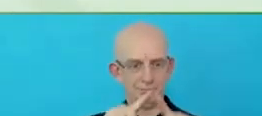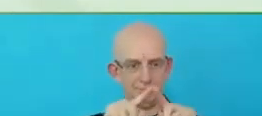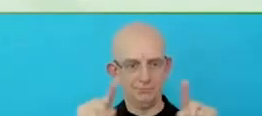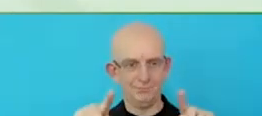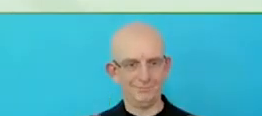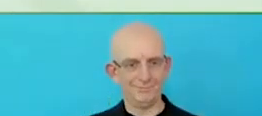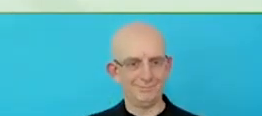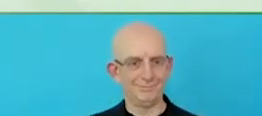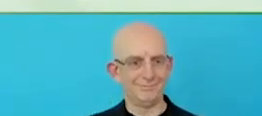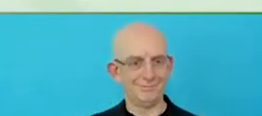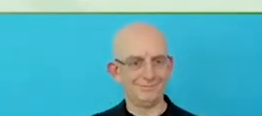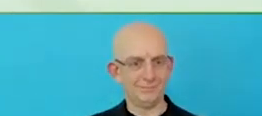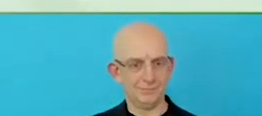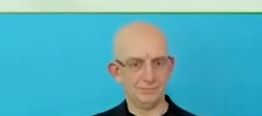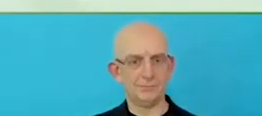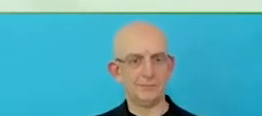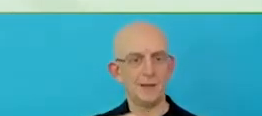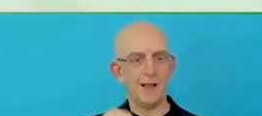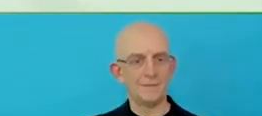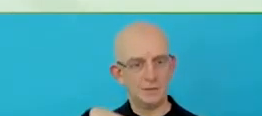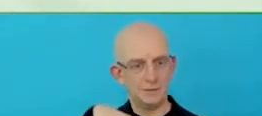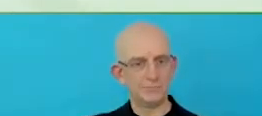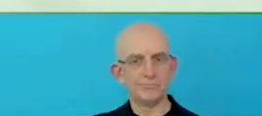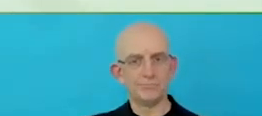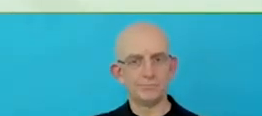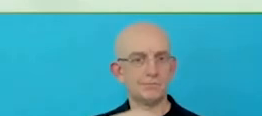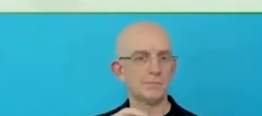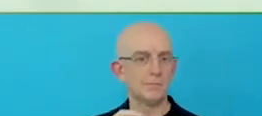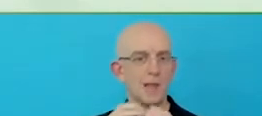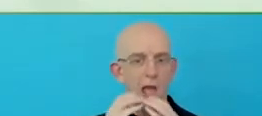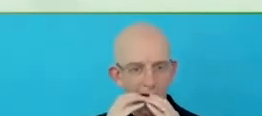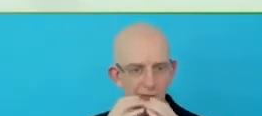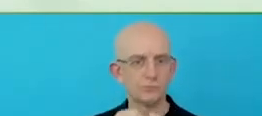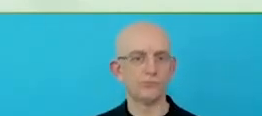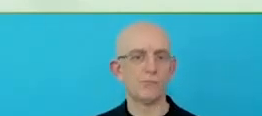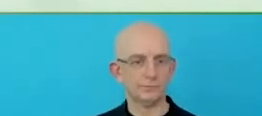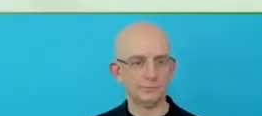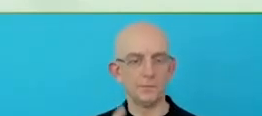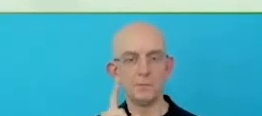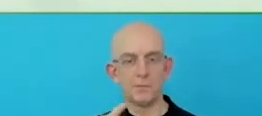As you say, this was an initiative that came out of McDonald India, it